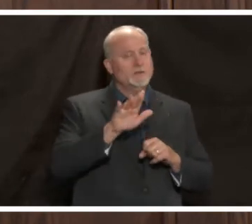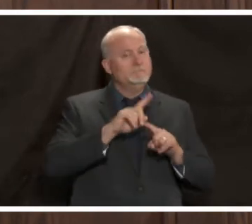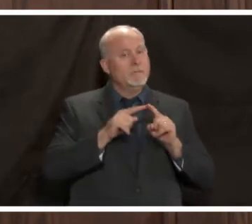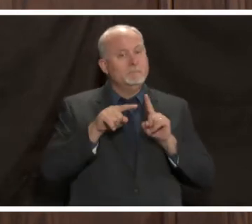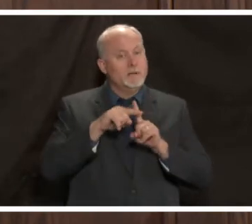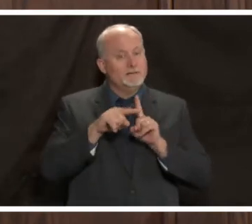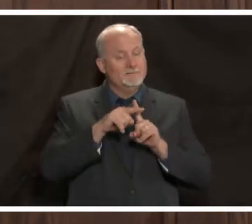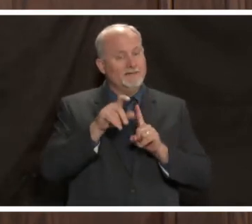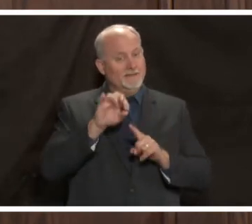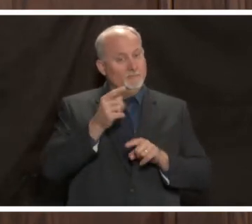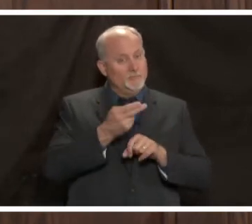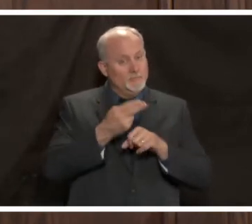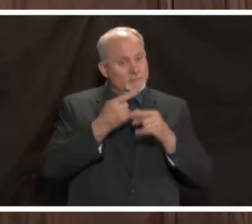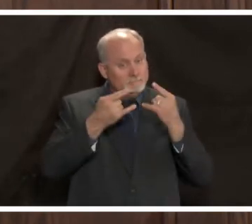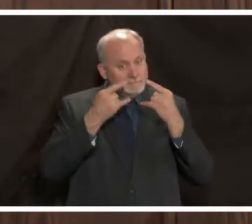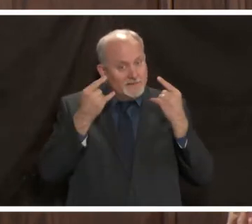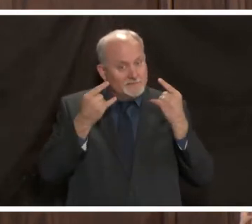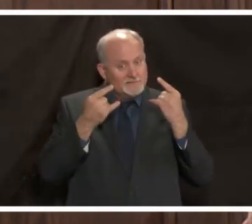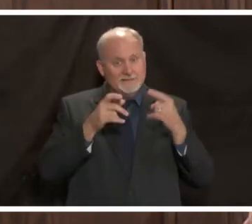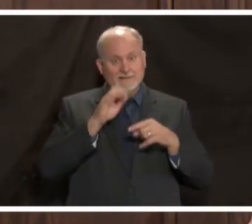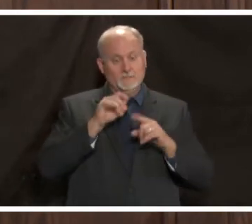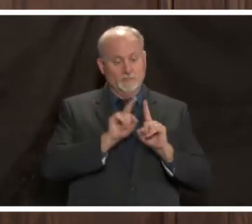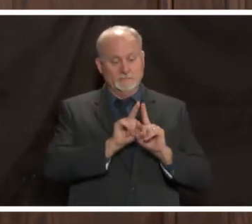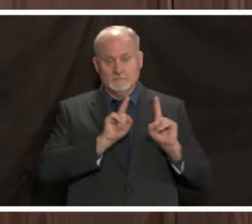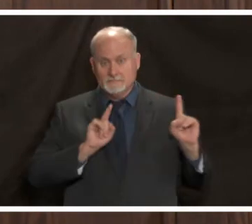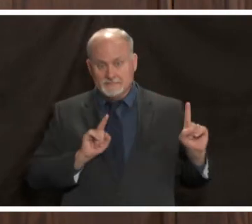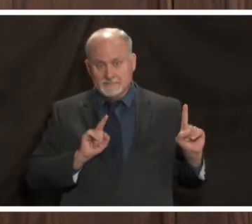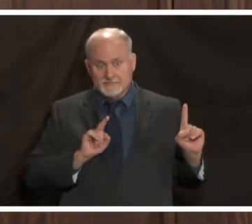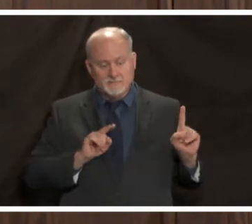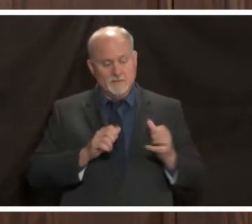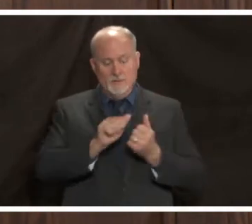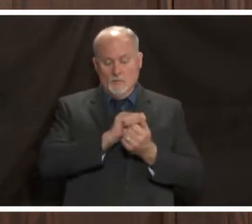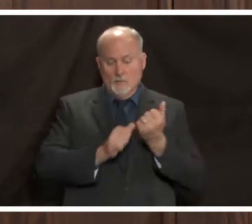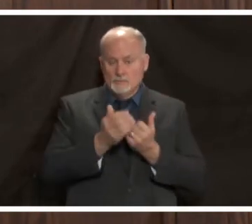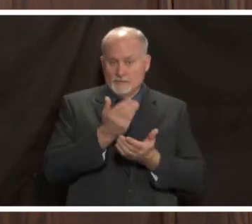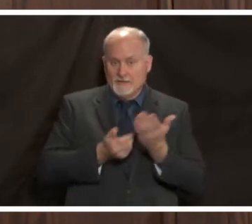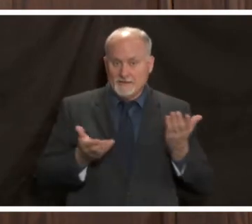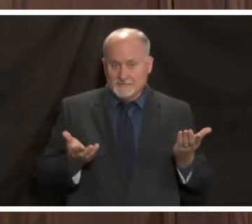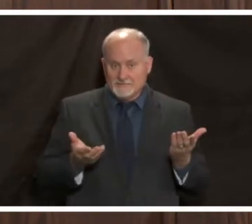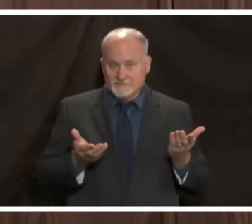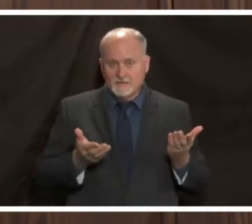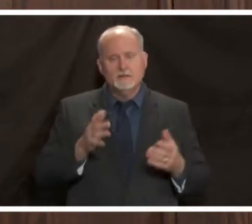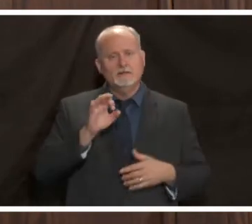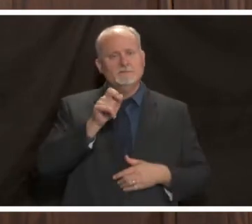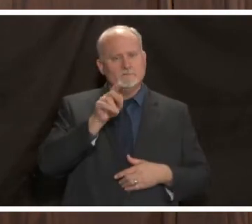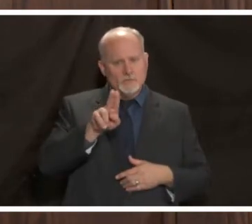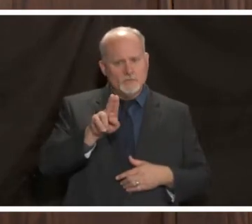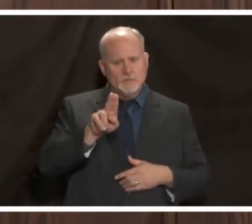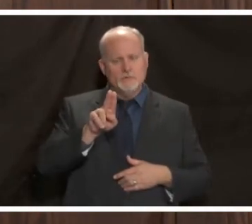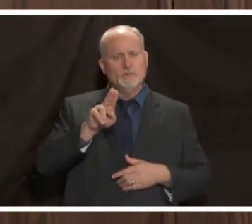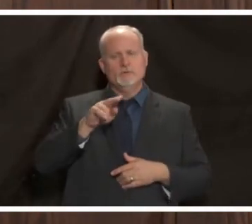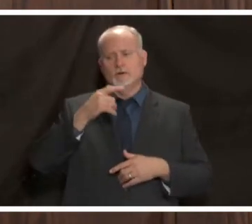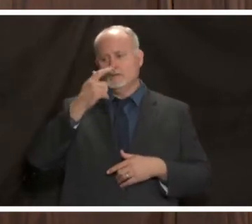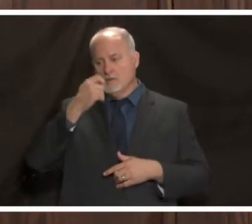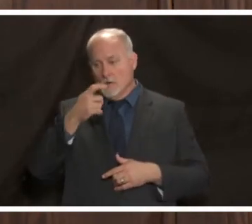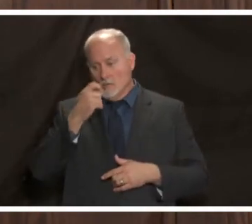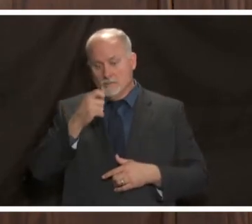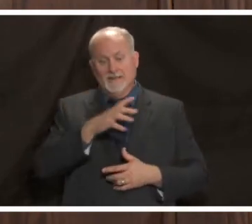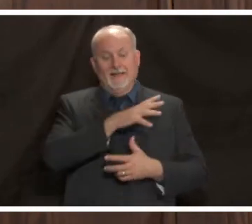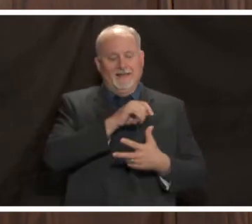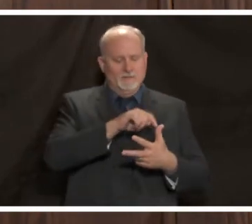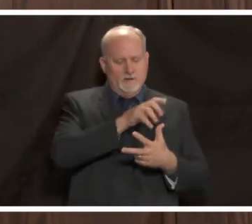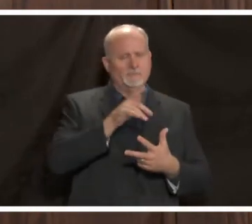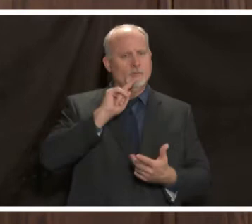if we wear masks if we keep distance we wash our hands flu common cold and covet will be markedly